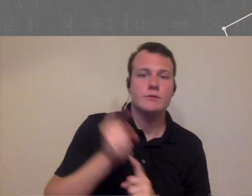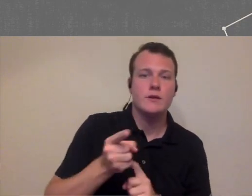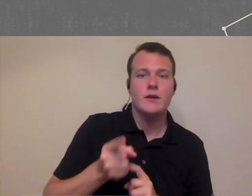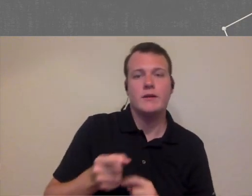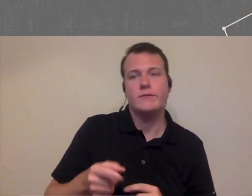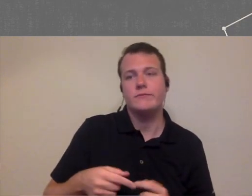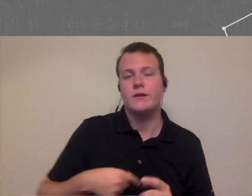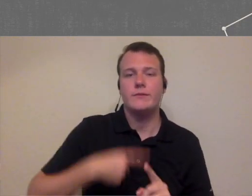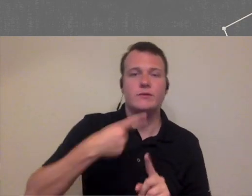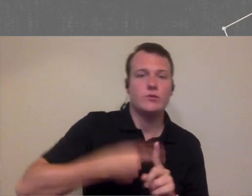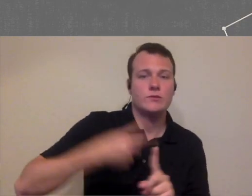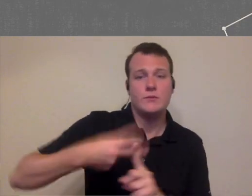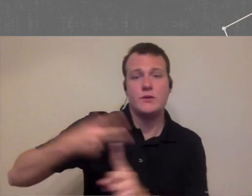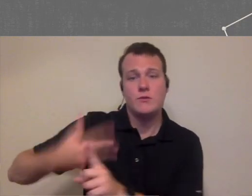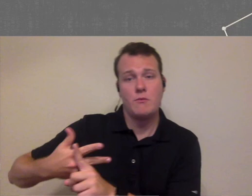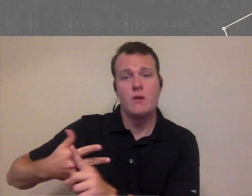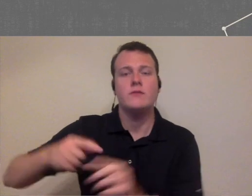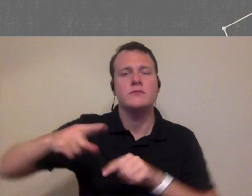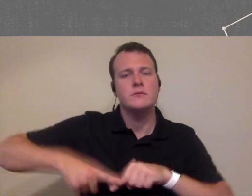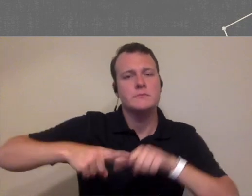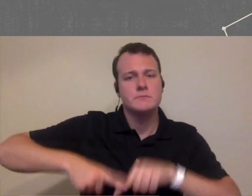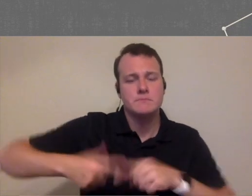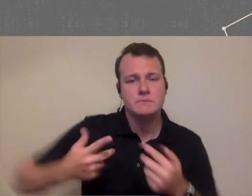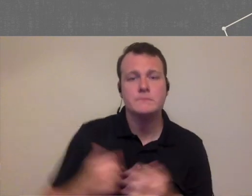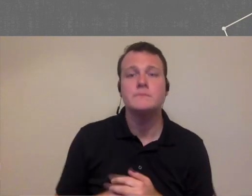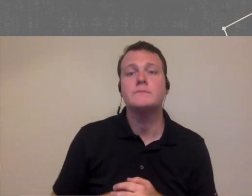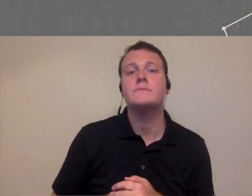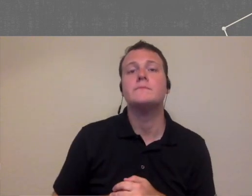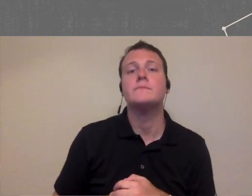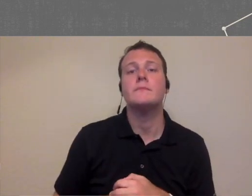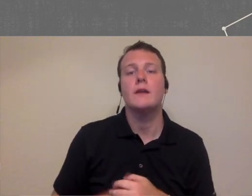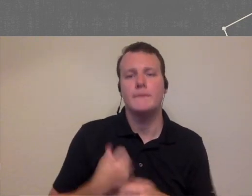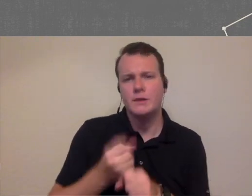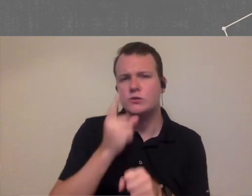in or 60 days in or maybe 90 days just depending on what that is and then make